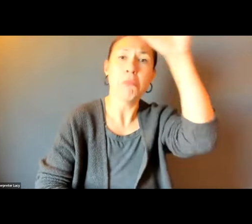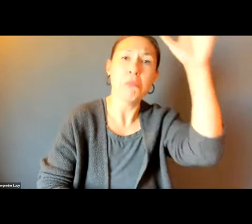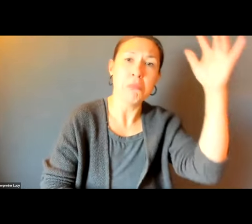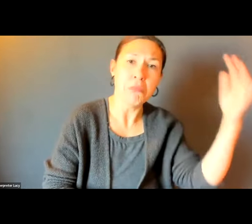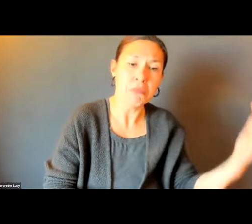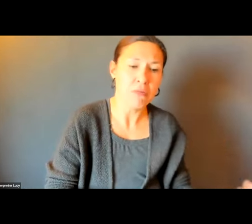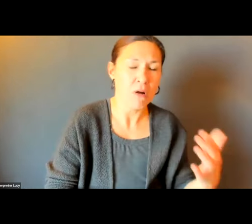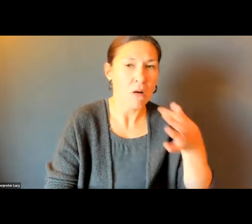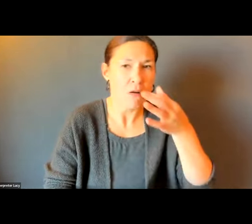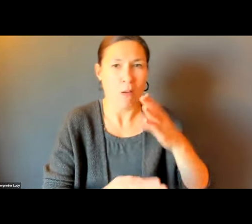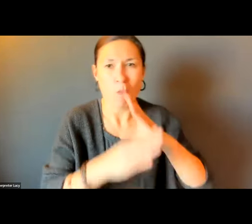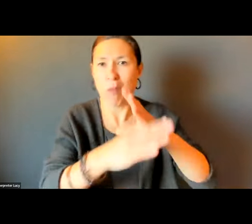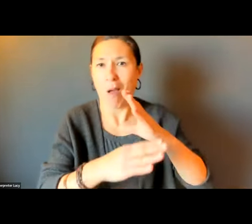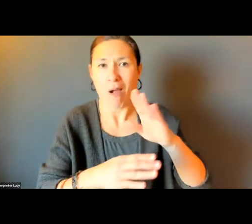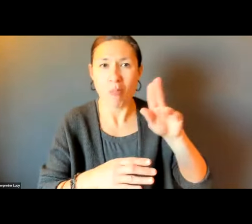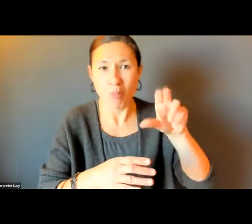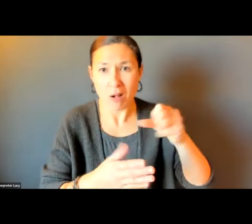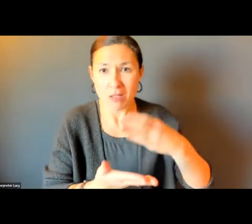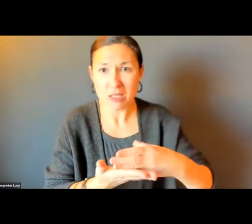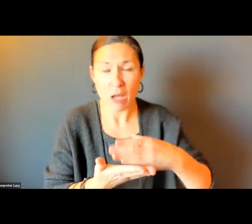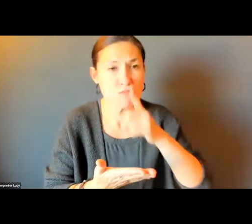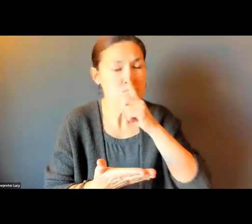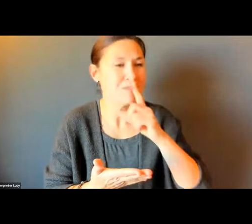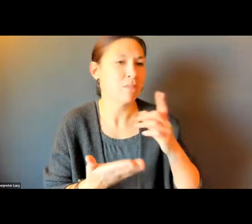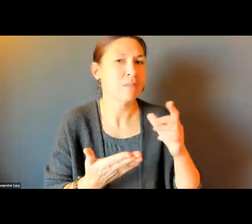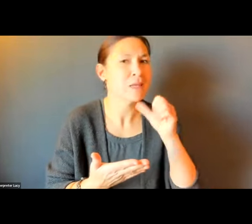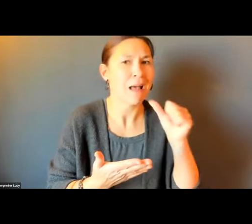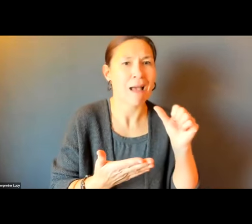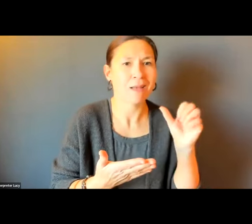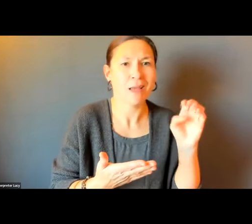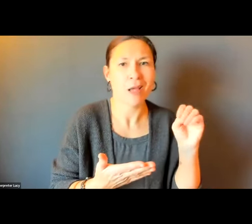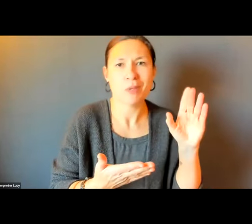HAVE SNOWBANKS BUILT UP IN THE ON THE VARIOUS BUS STOPS,